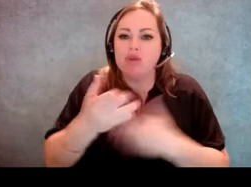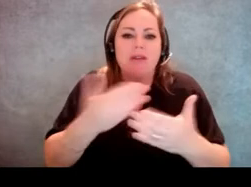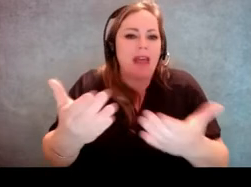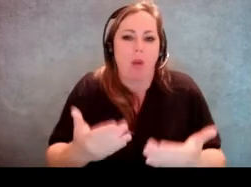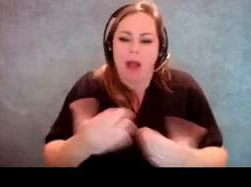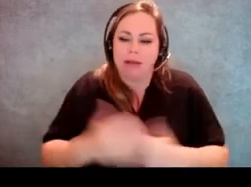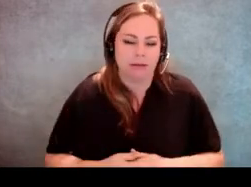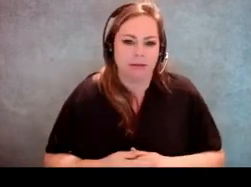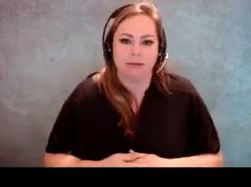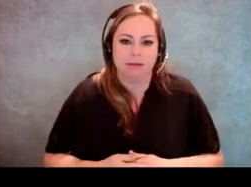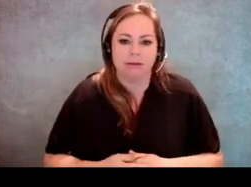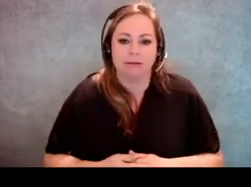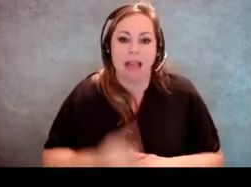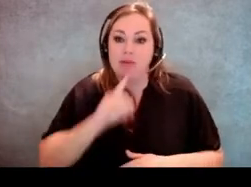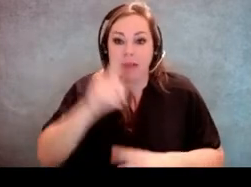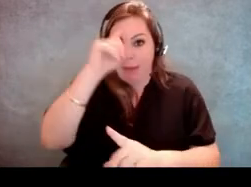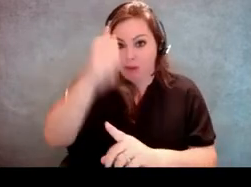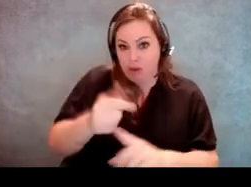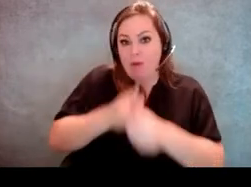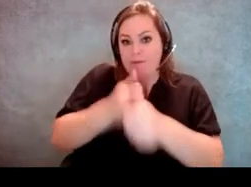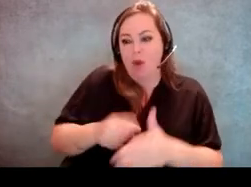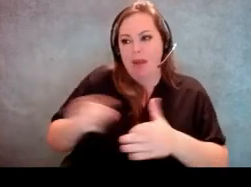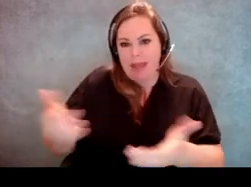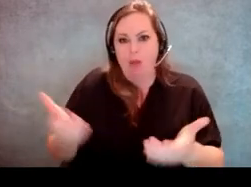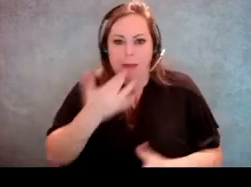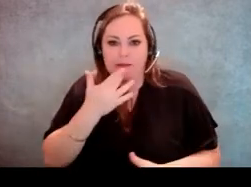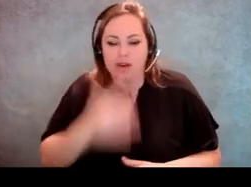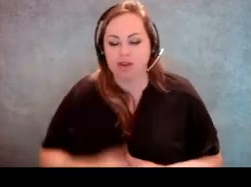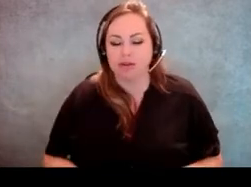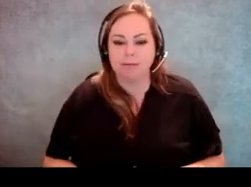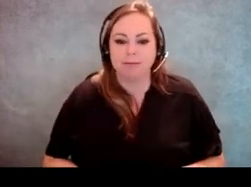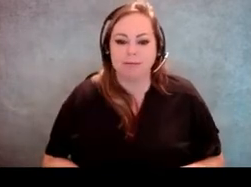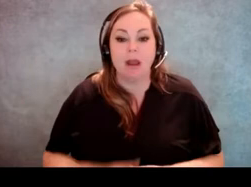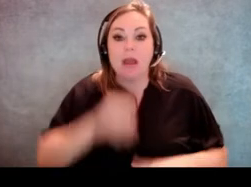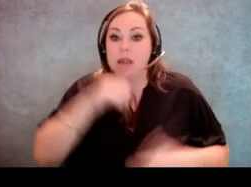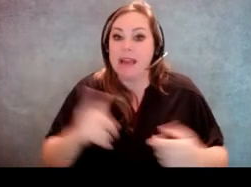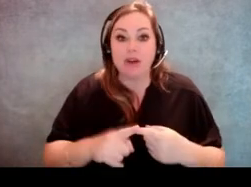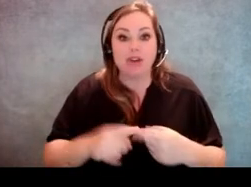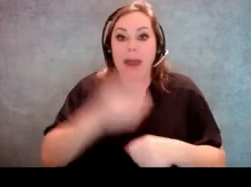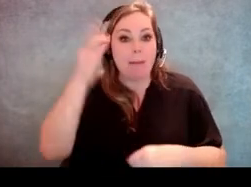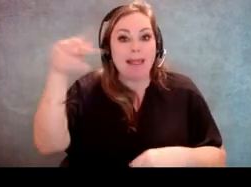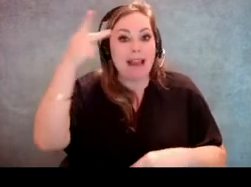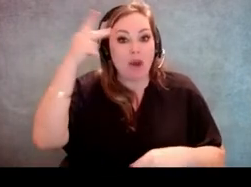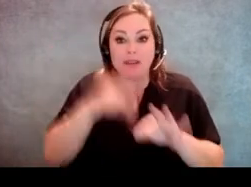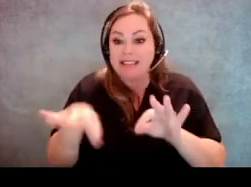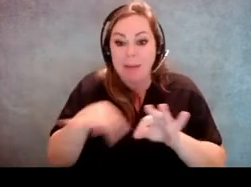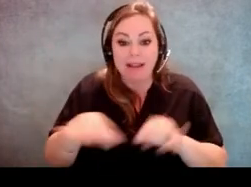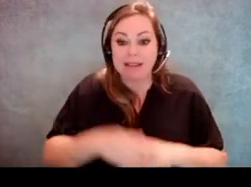and it's basically up to you to follow their suit, I would say. We're not here to make political statements. We're just here to make everybody